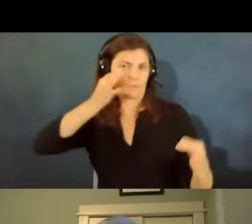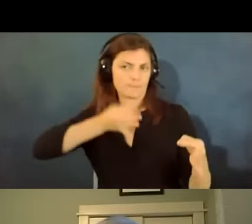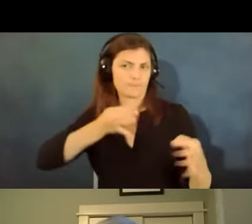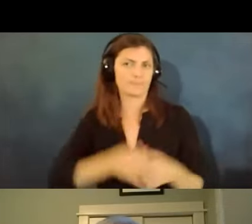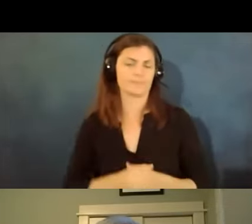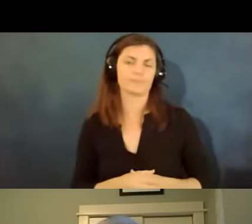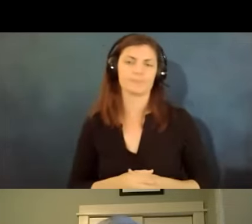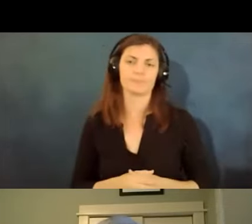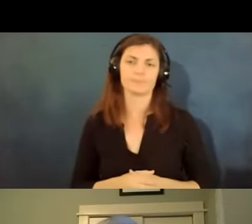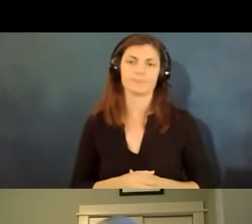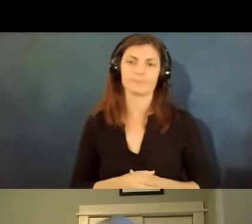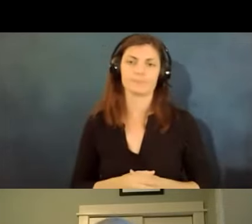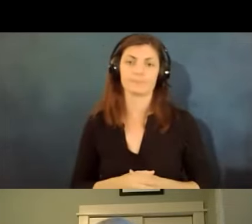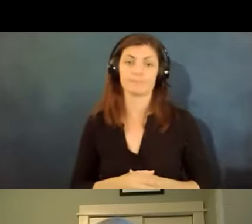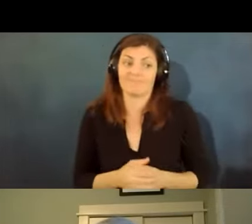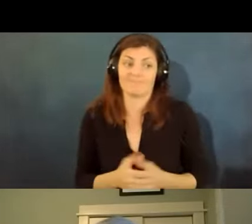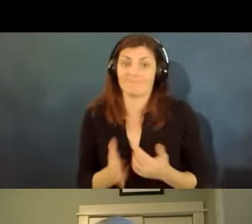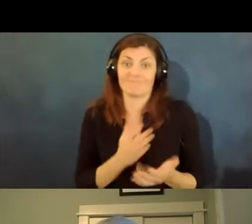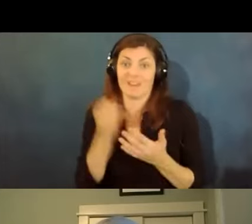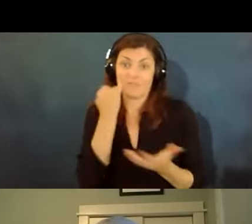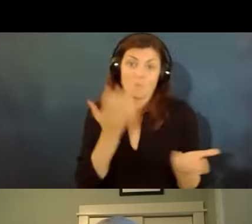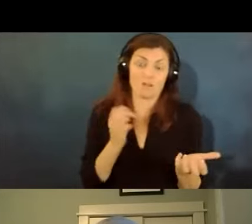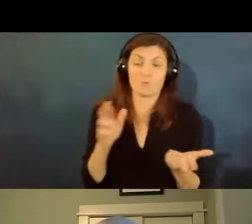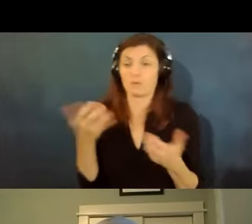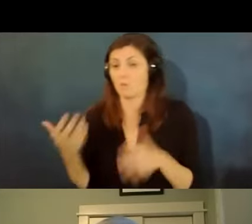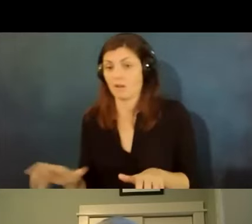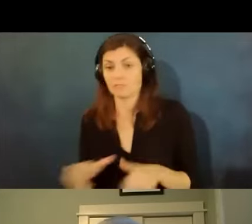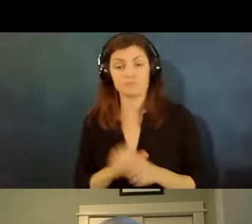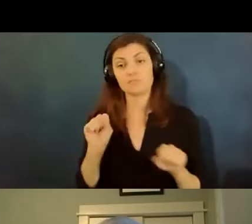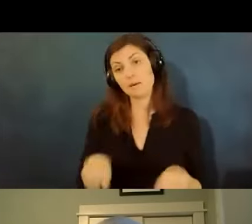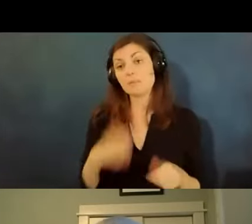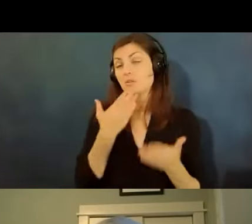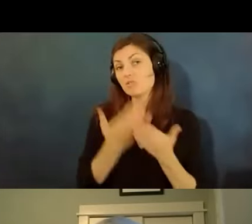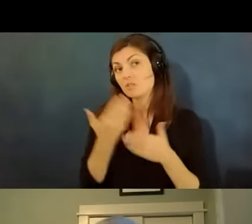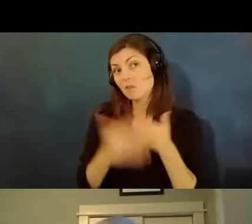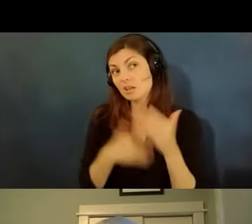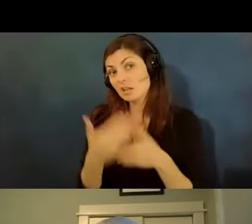whether you want to or not it can be a useful process but whether it's useful or not you have